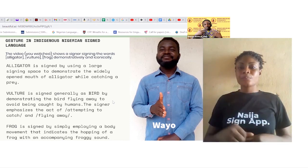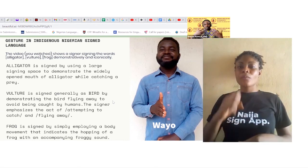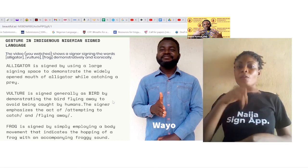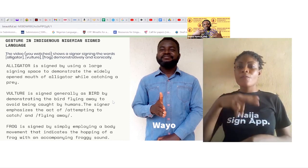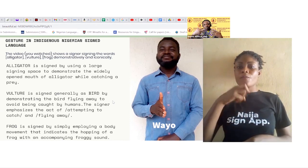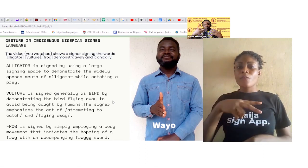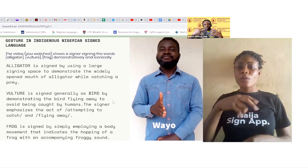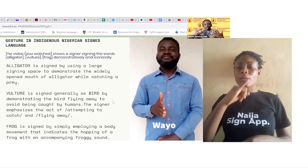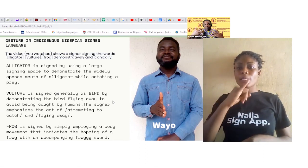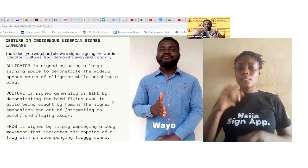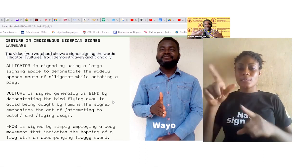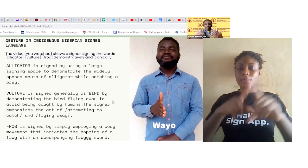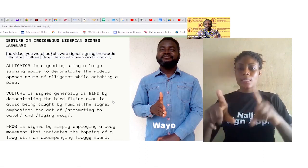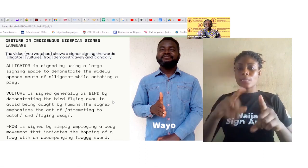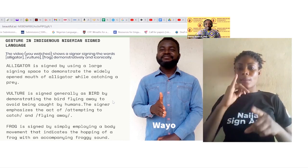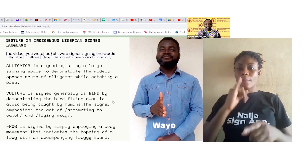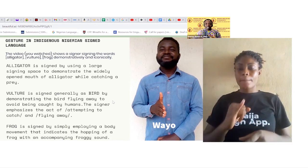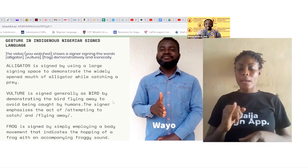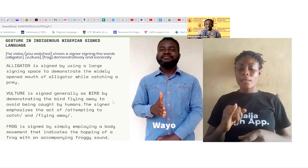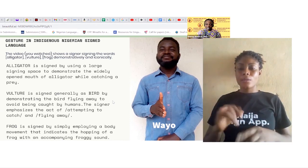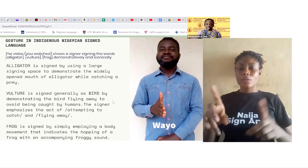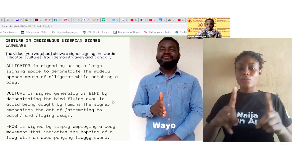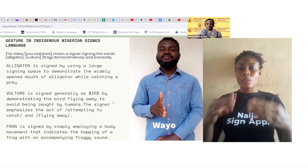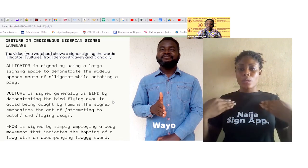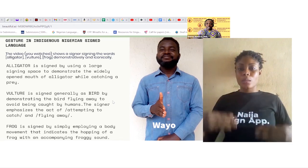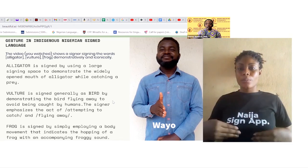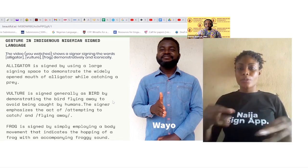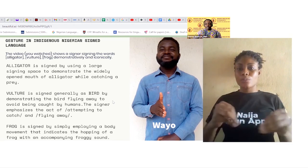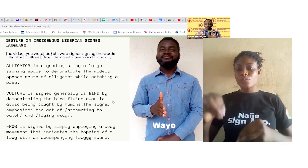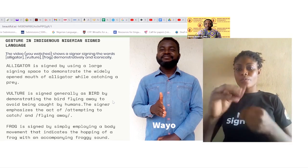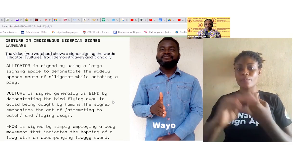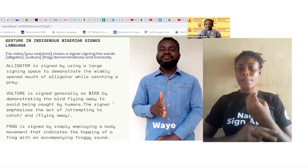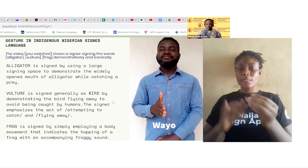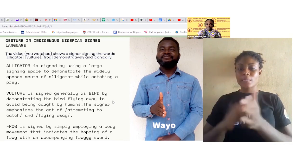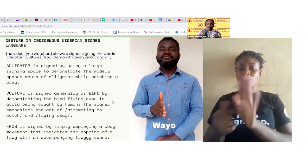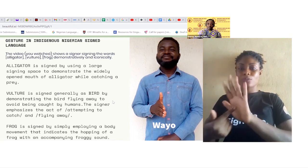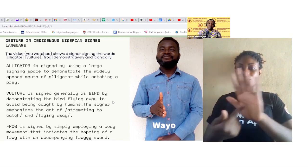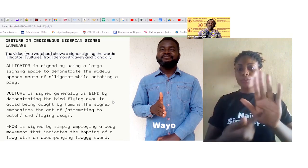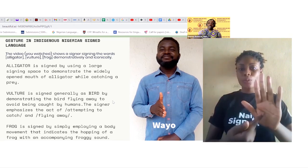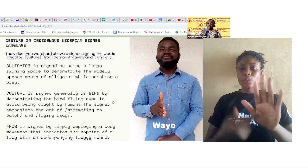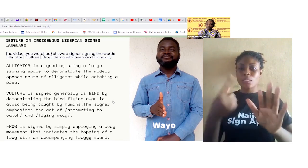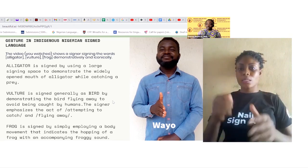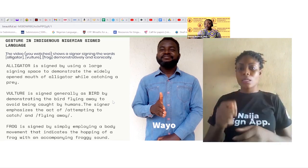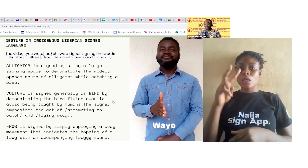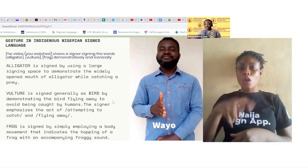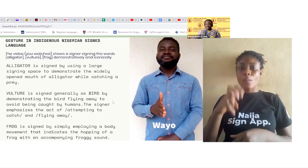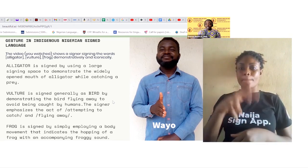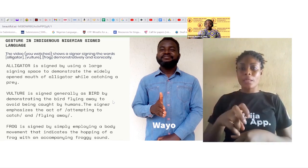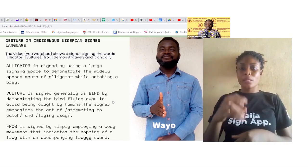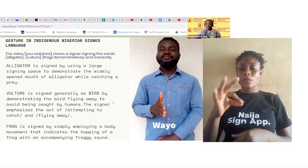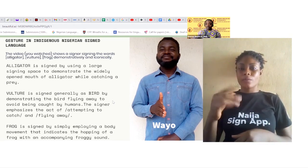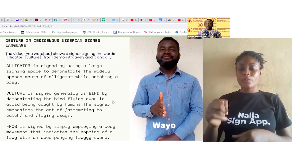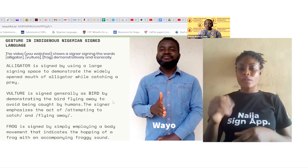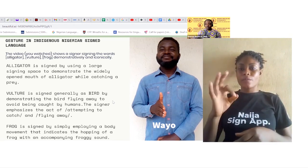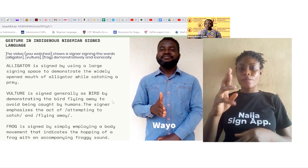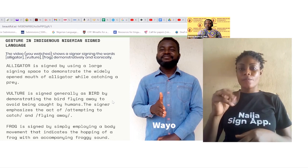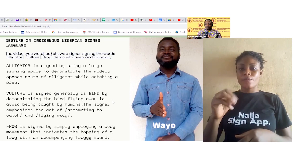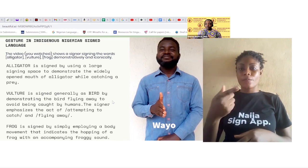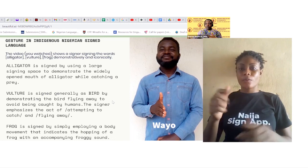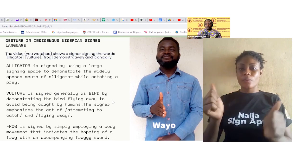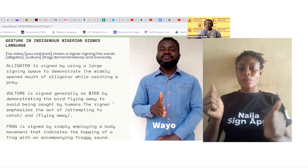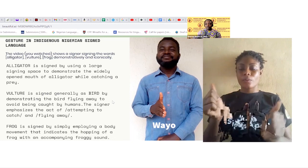body of a body movement that indicates the hopping of a frog with an accompanying froggy sound